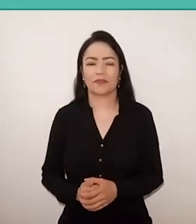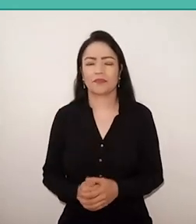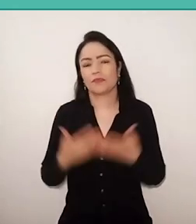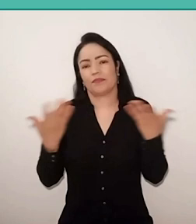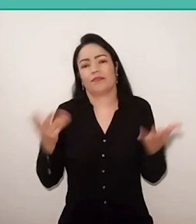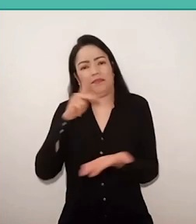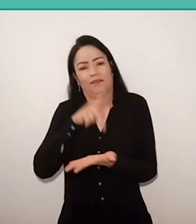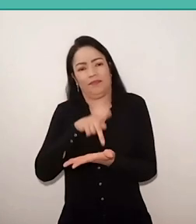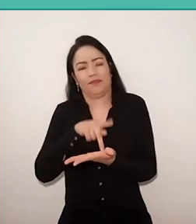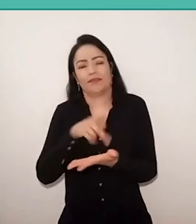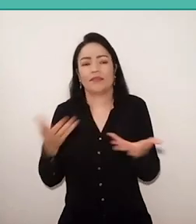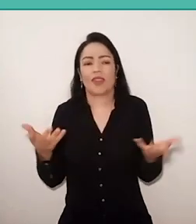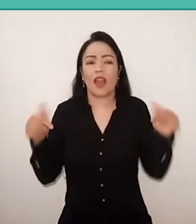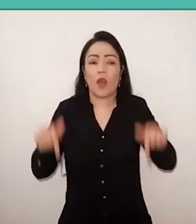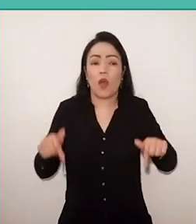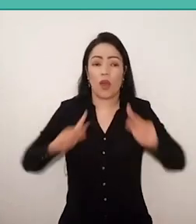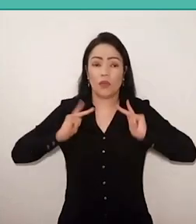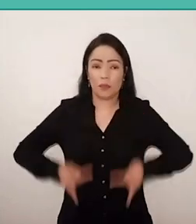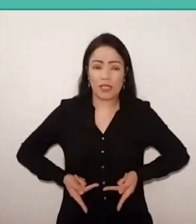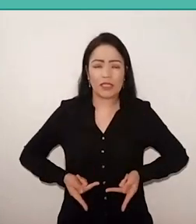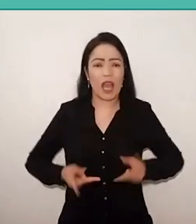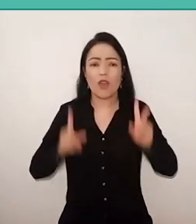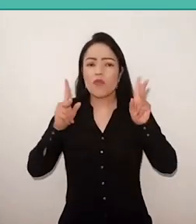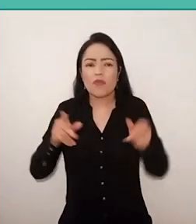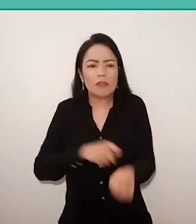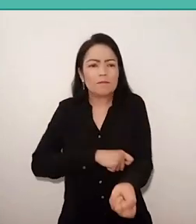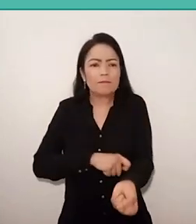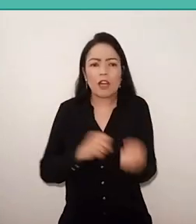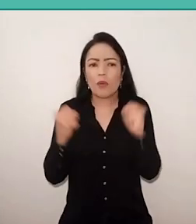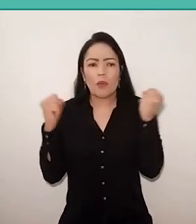the human being is this standing tension between being and being more,